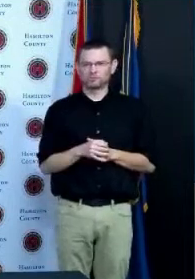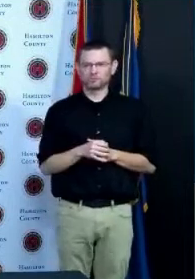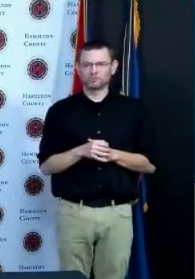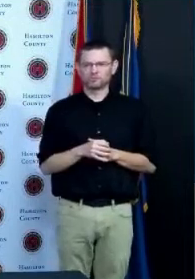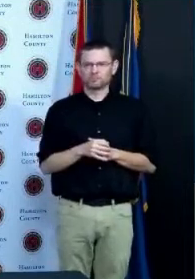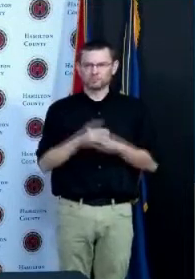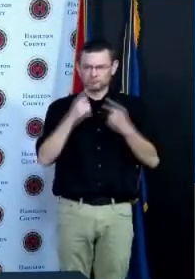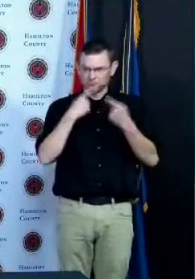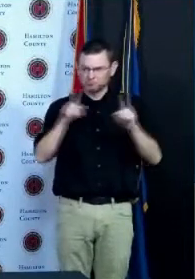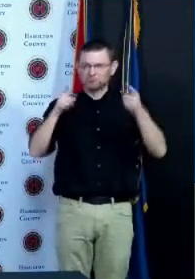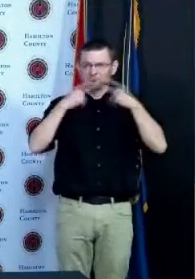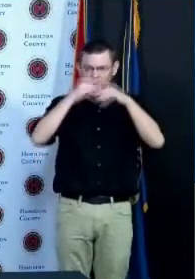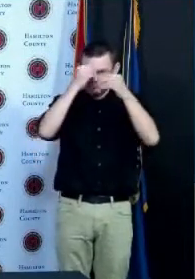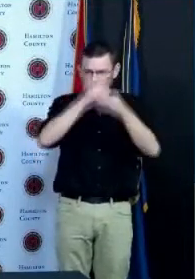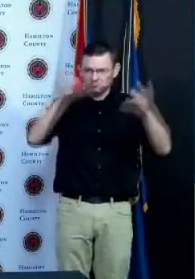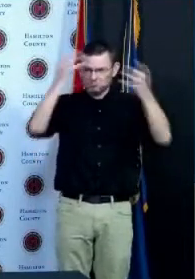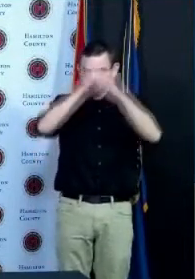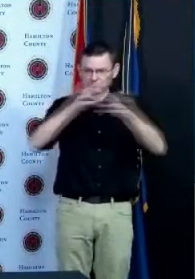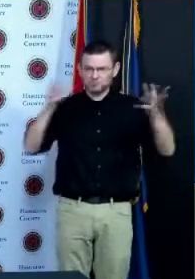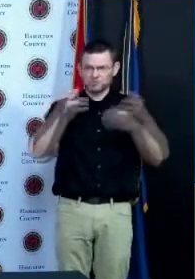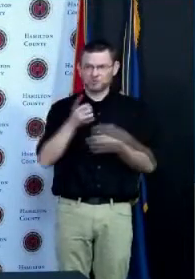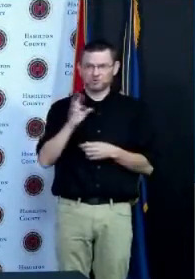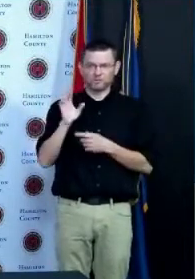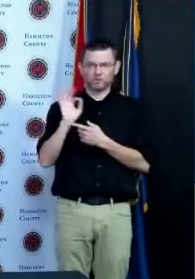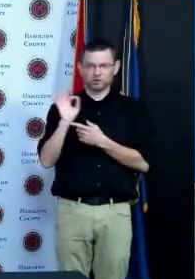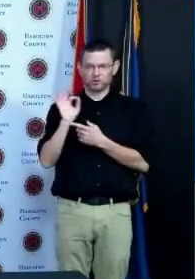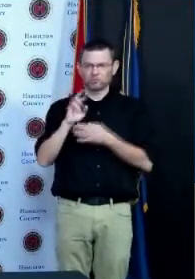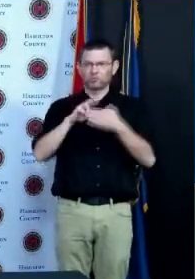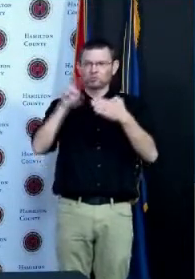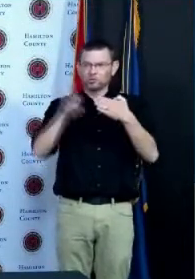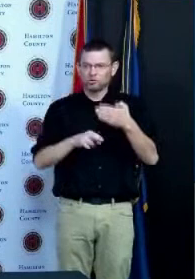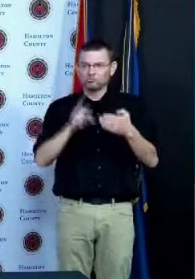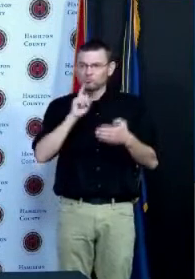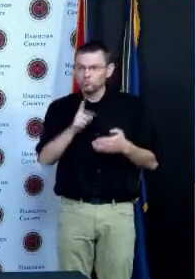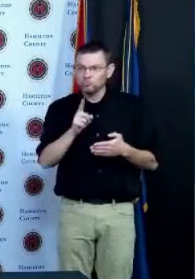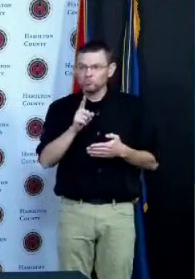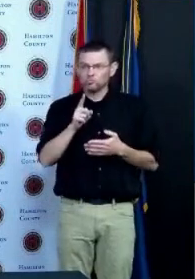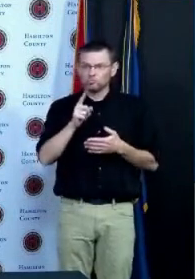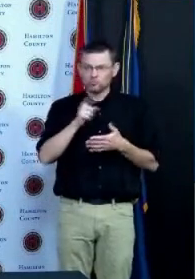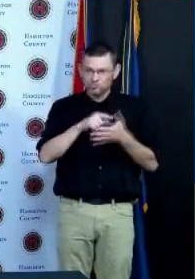did not happen and so I know Fauci and other members of the CDC said at the time it became